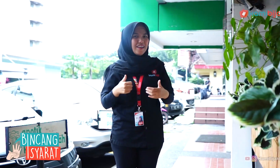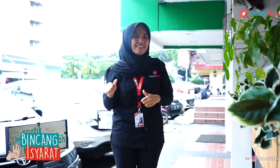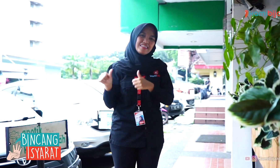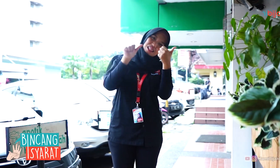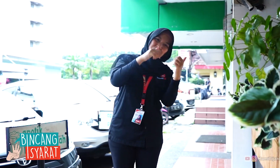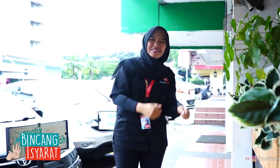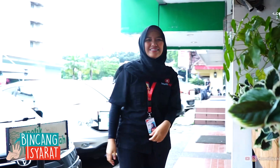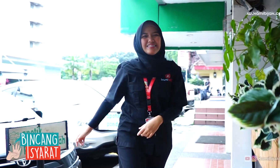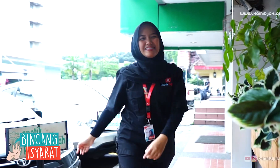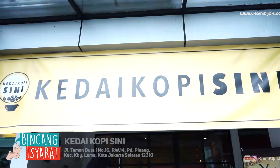Let's Come Inside!